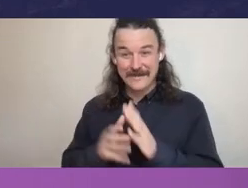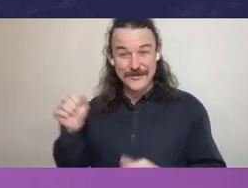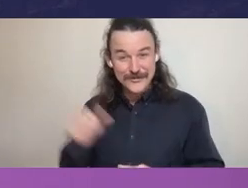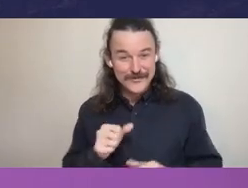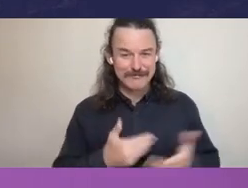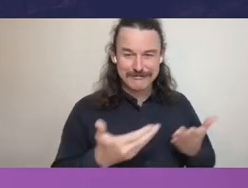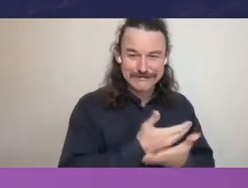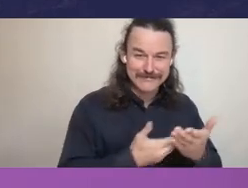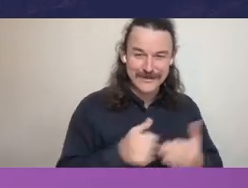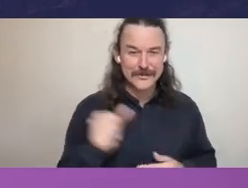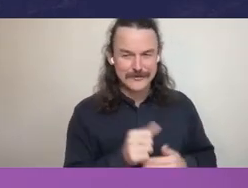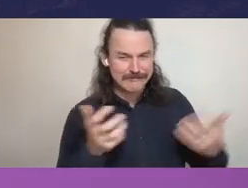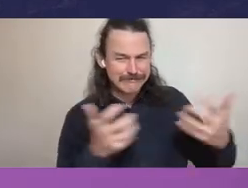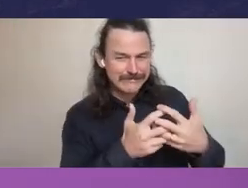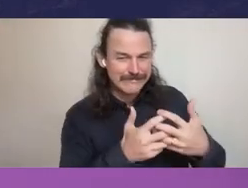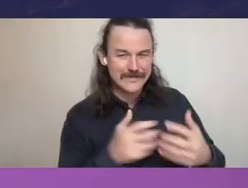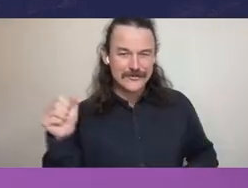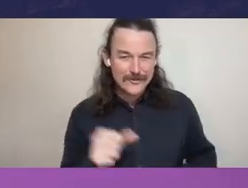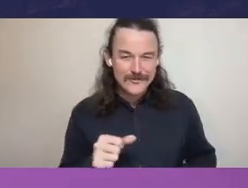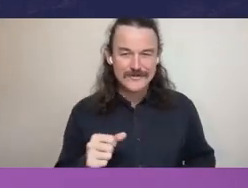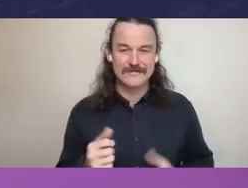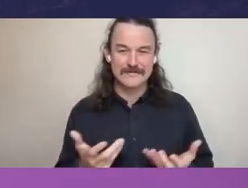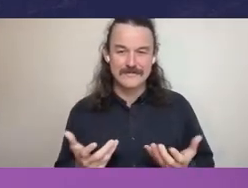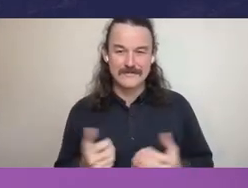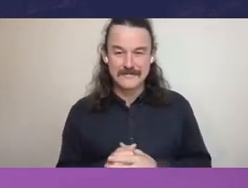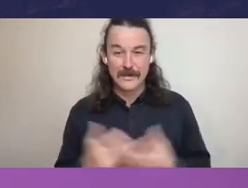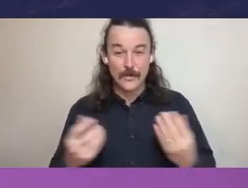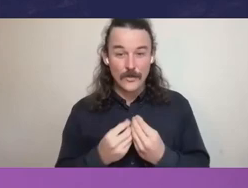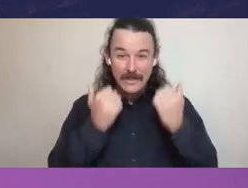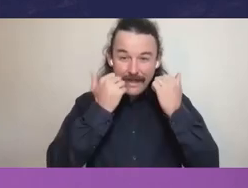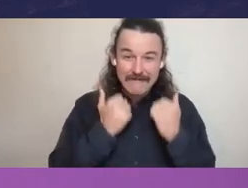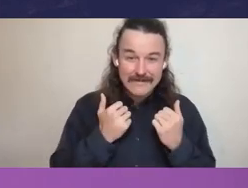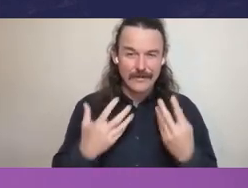and to confront with facts and evidence and things they had.